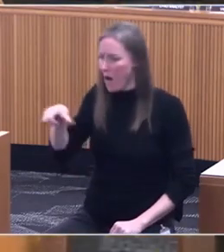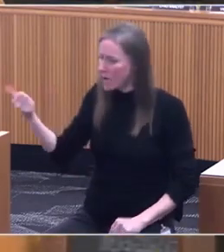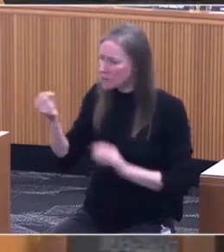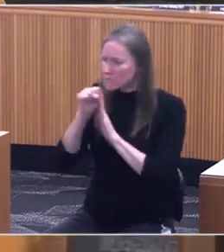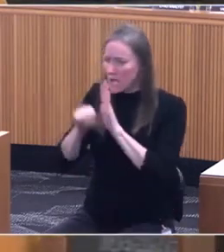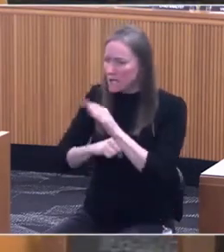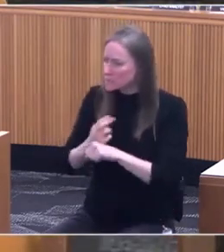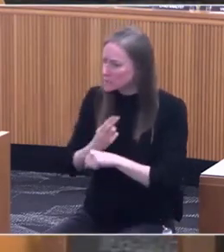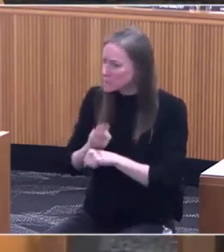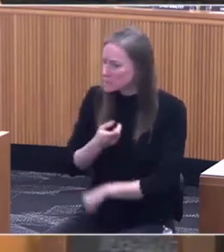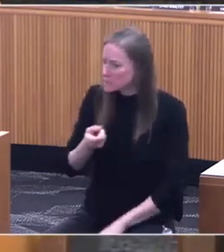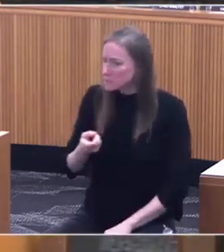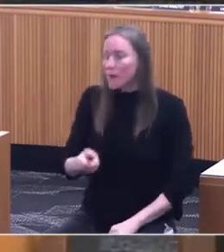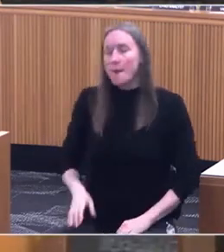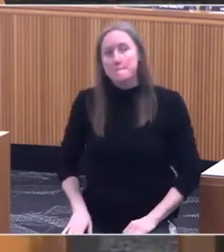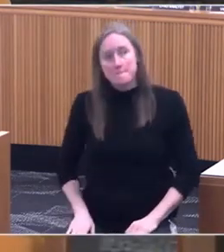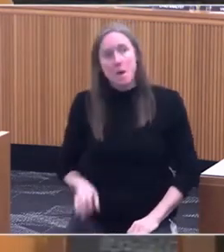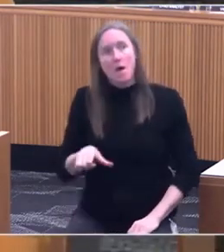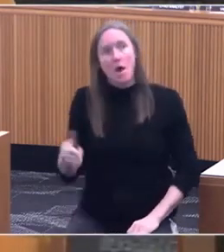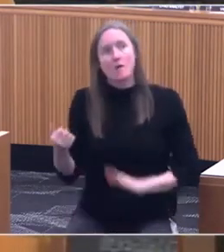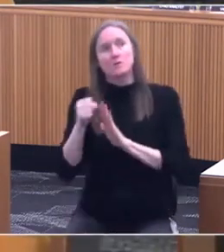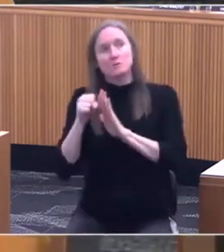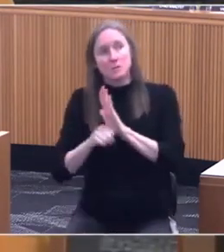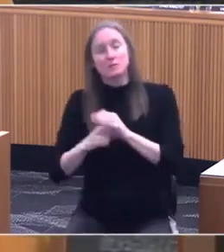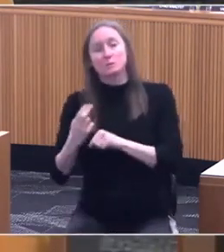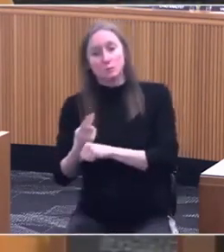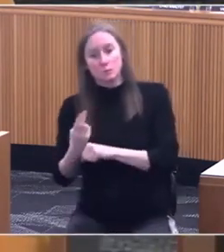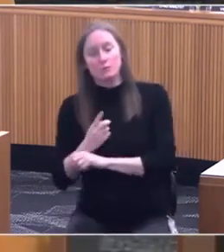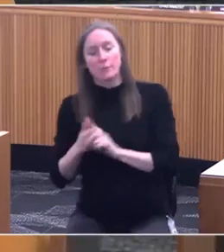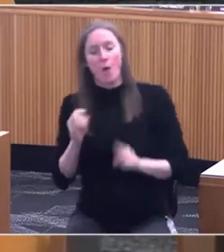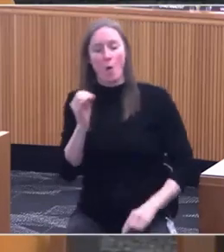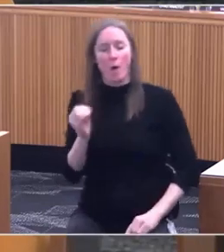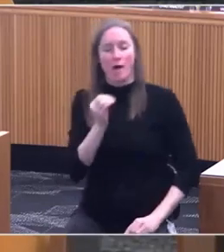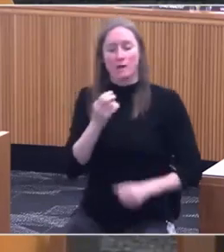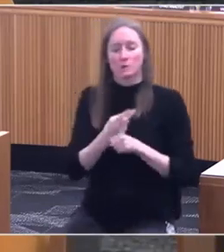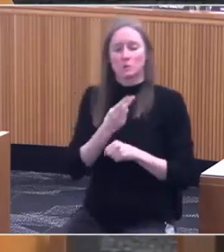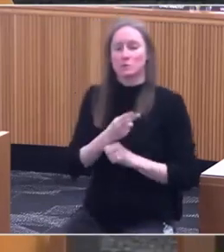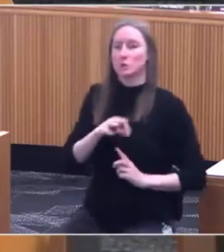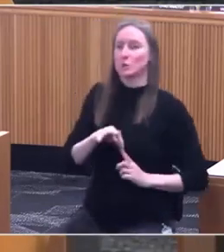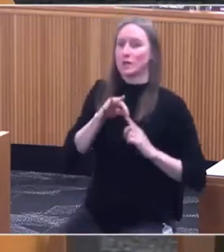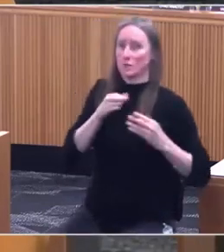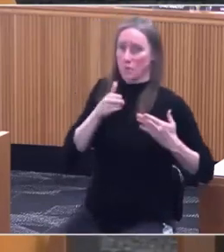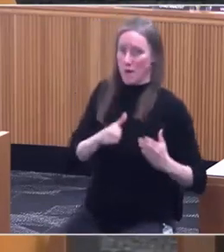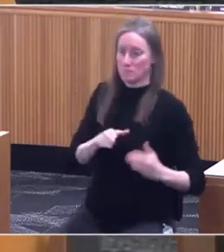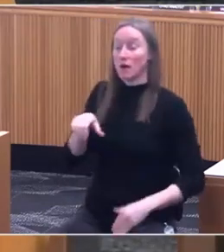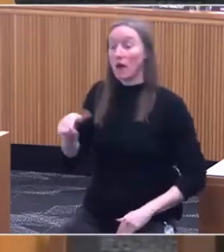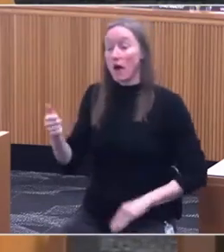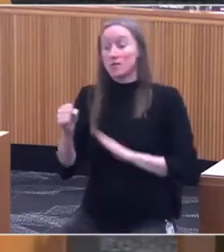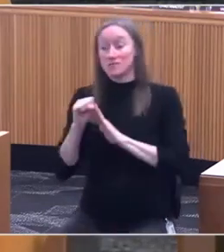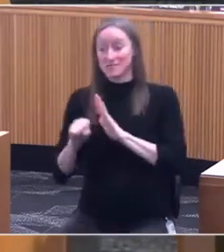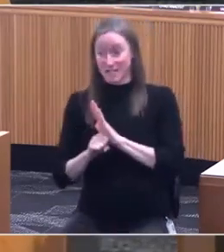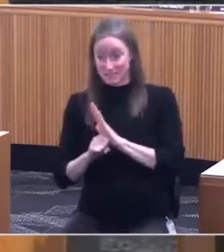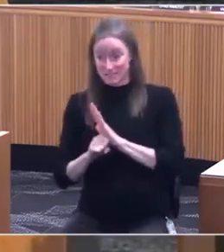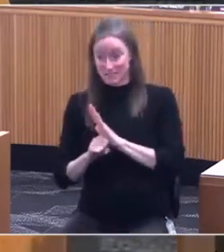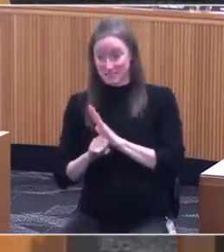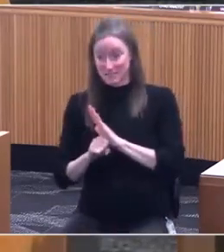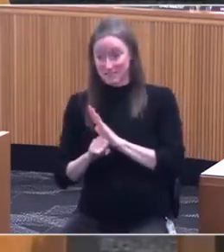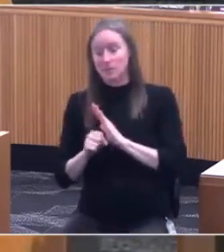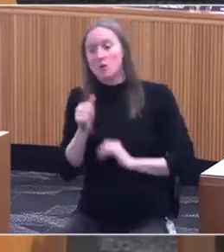Other states use QALY. Oregon has used it in a unique way. Other states, and private insurance and others,